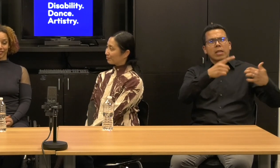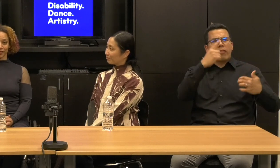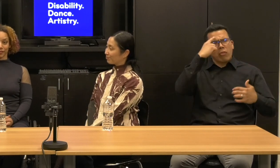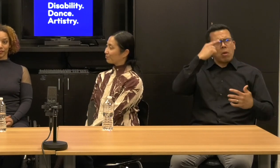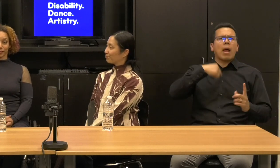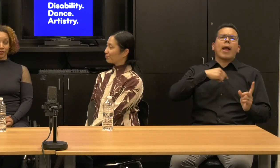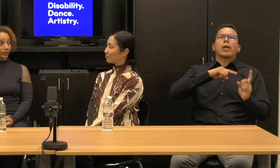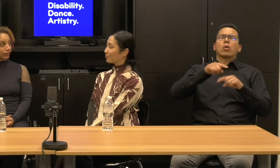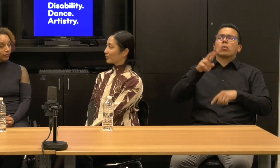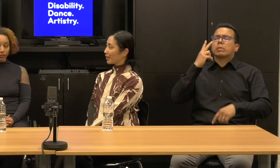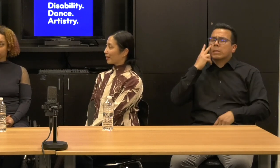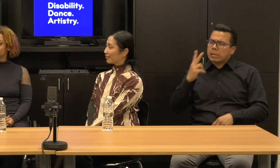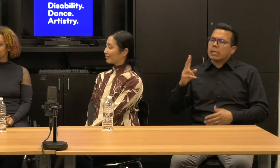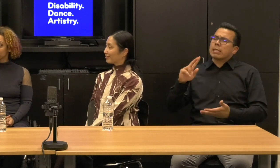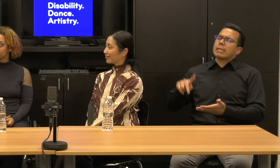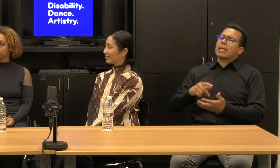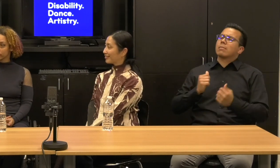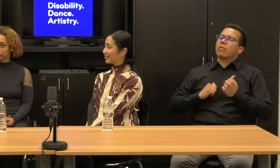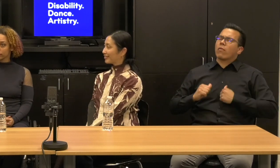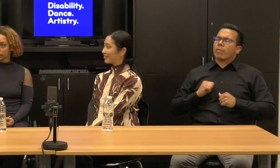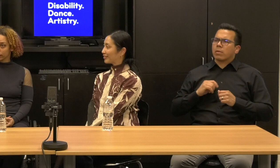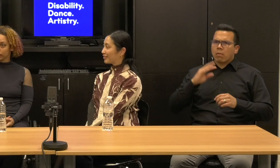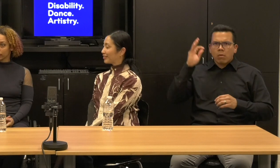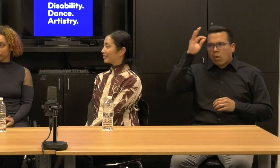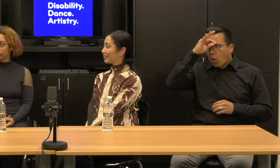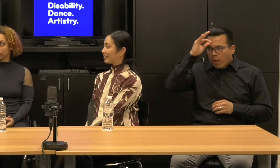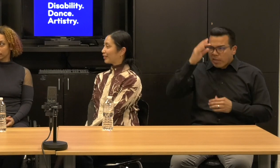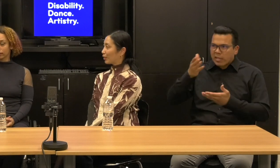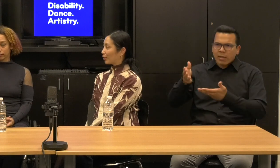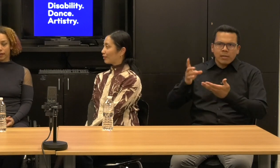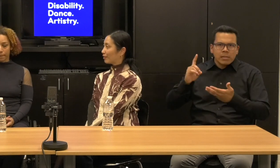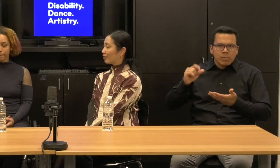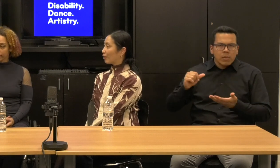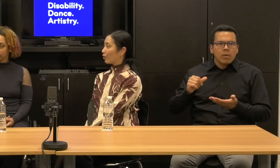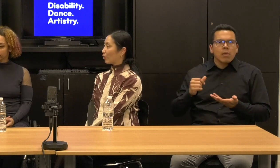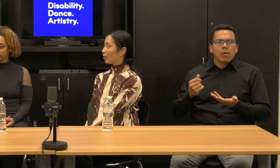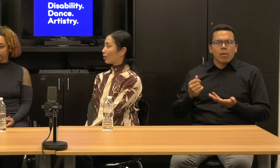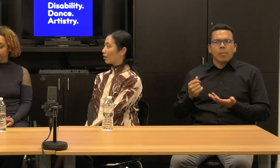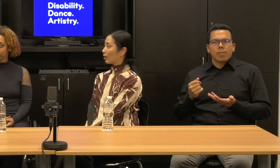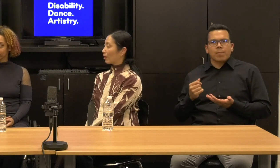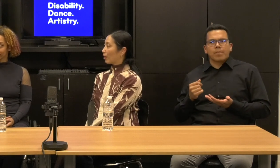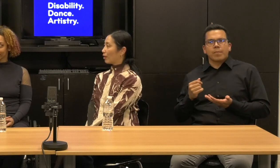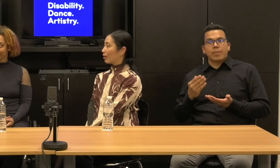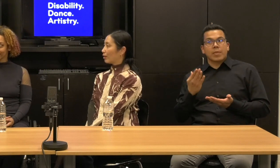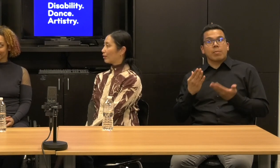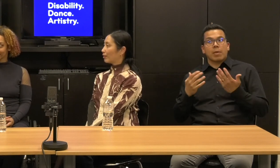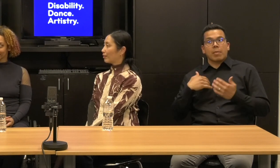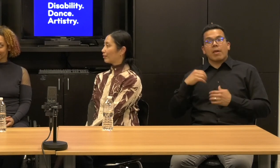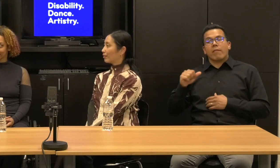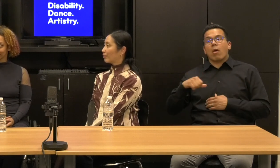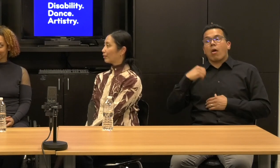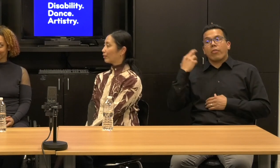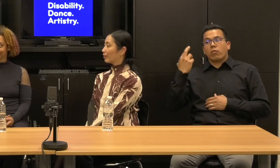had no idea. Right. It's that it's that mindset that you have to contend with. Right. And also maybe another reason why you don't necessarily want to do the feedback sessions